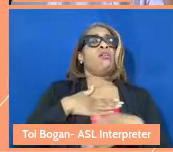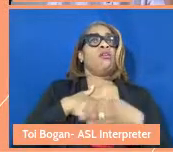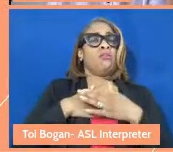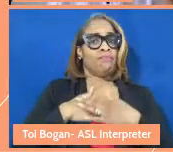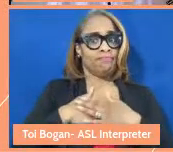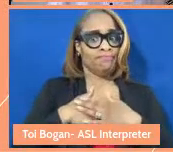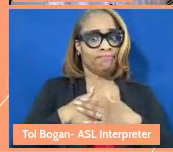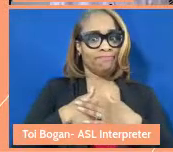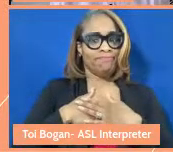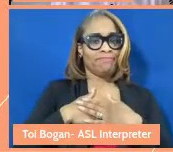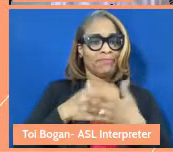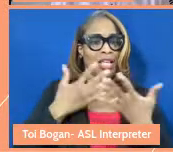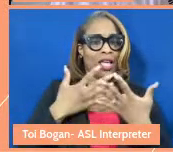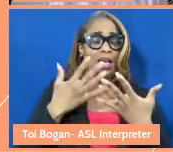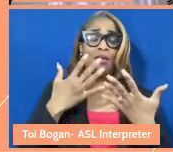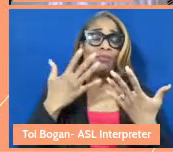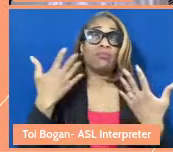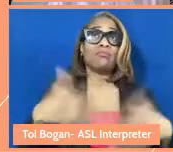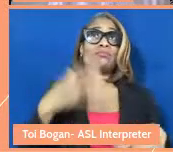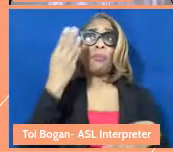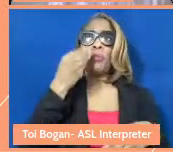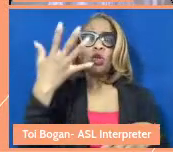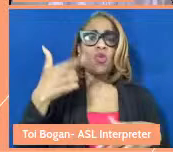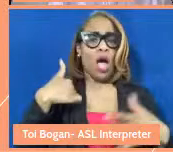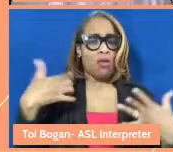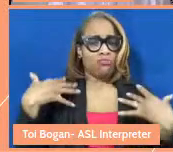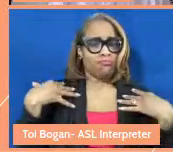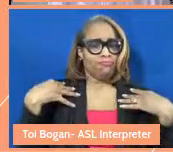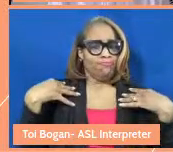it was actually a beautiful thing. I mean, I was recovering, but I was also in the midst of